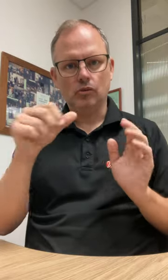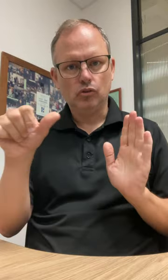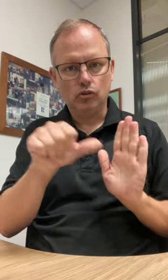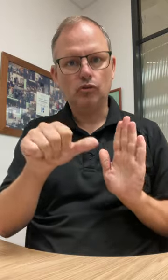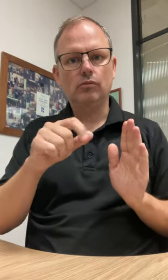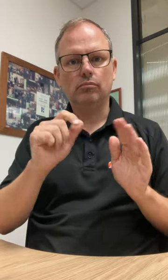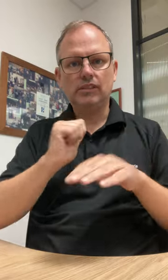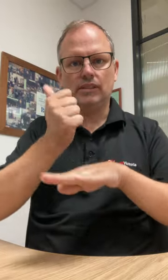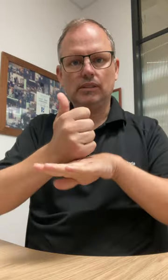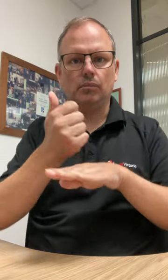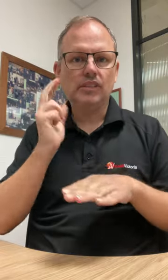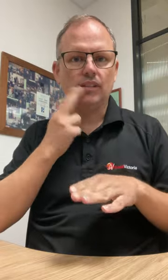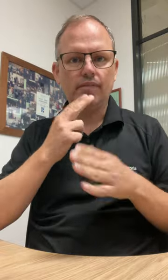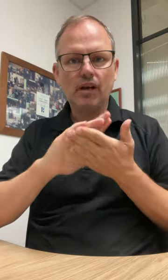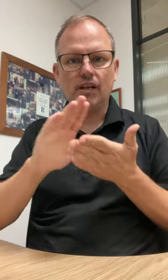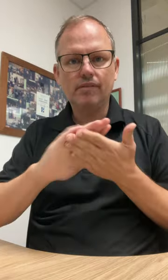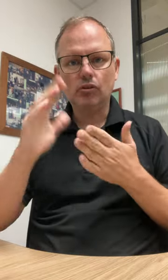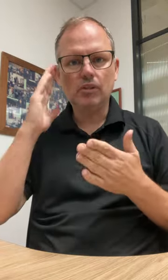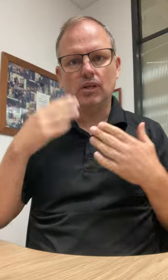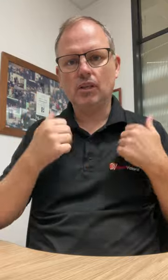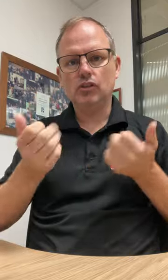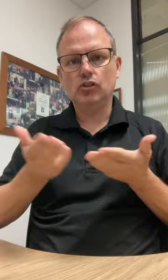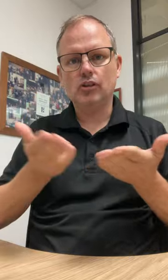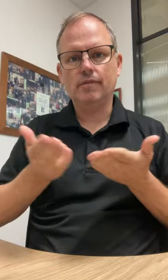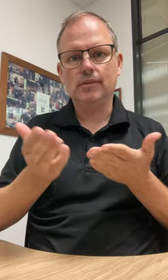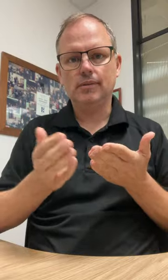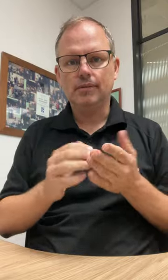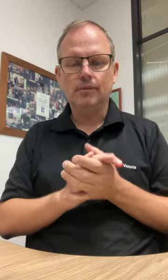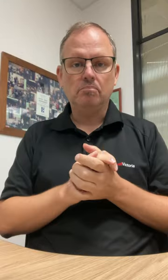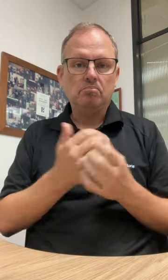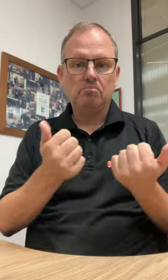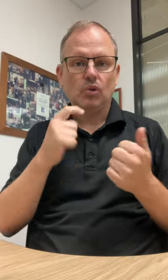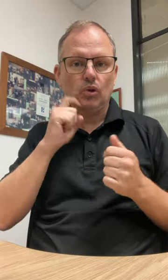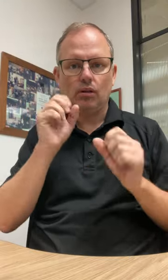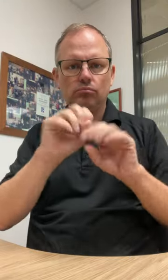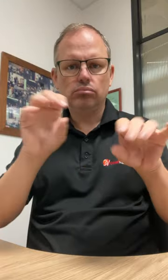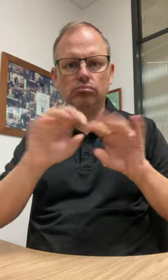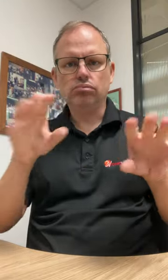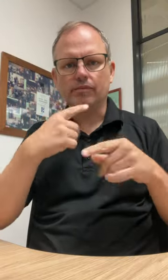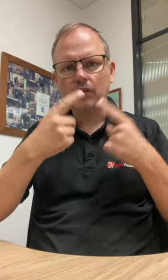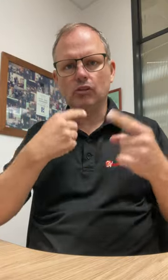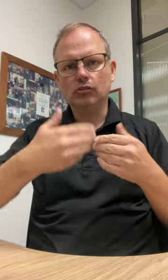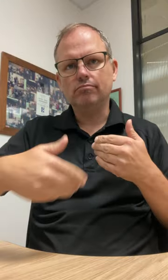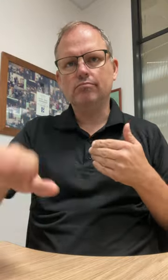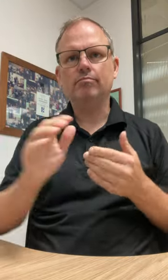to government for them to establish a specific Deaf and Hard of Hearing Mental Health Service.